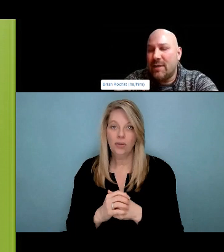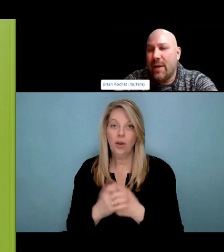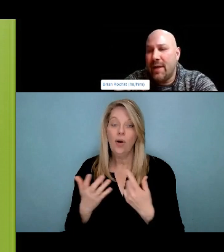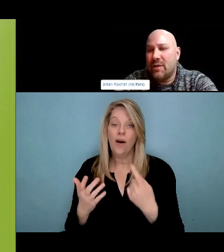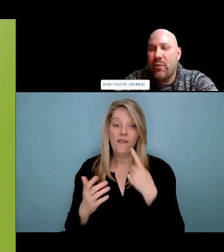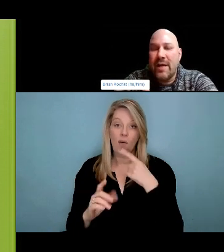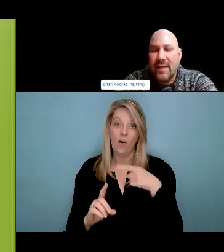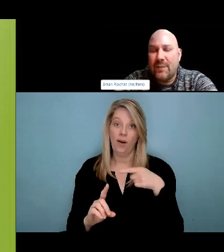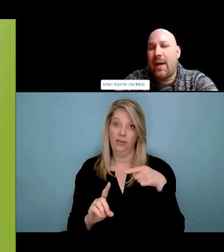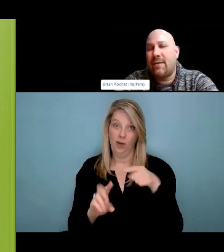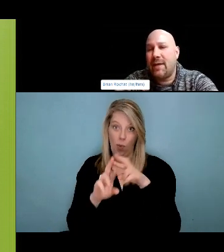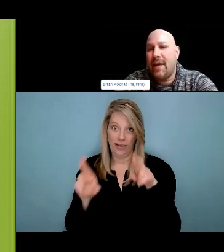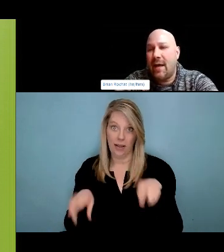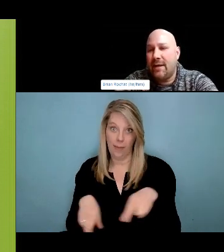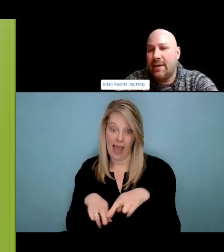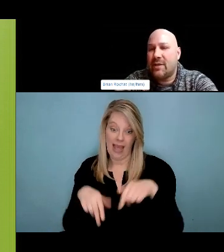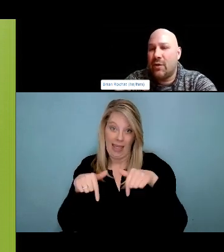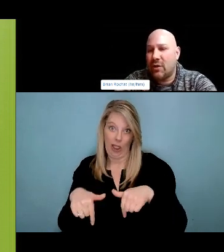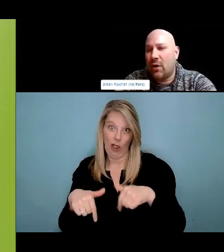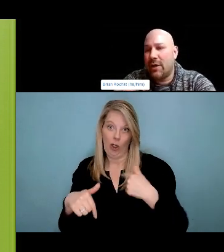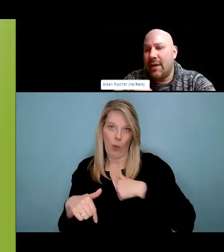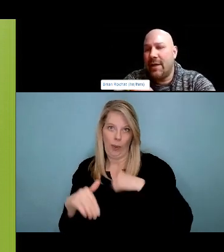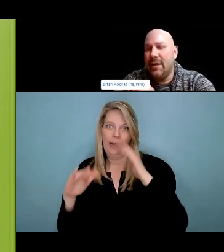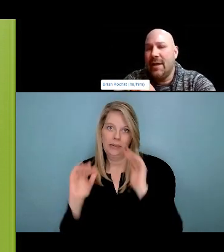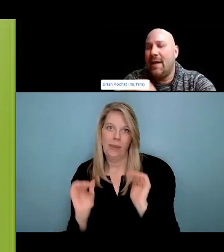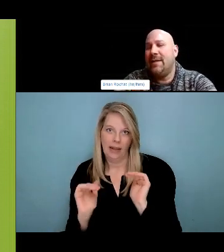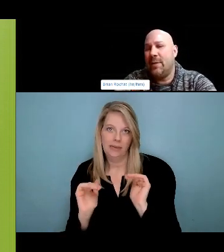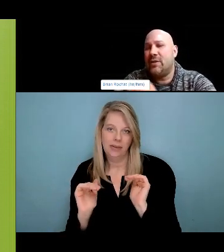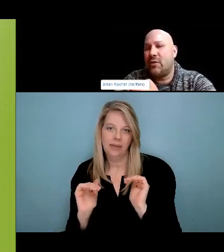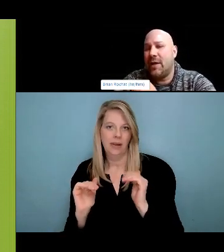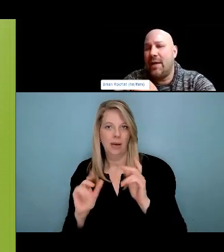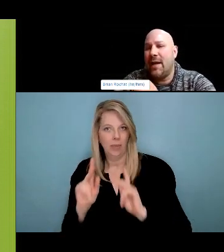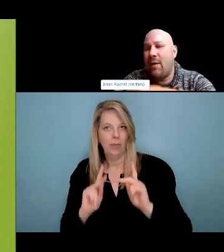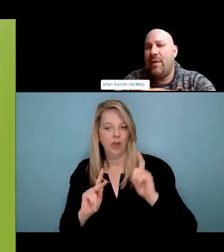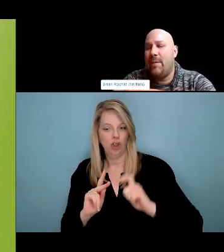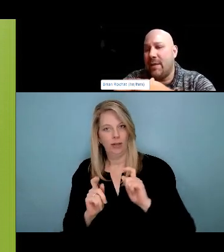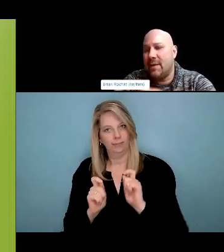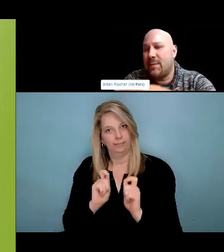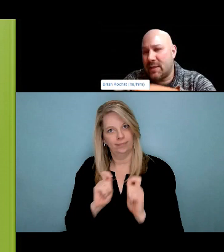And then we have another one here if it's a close friend or family member being there